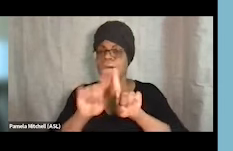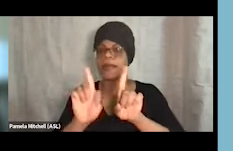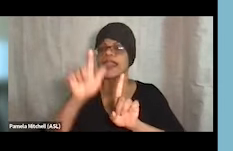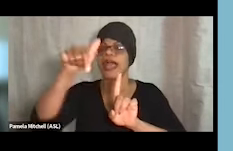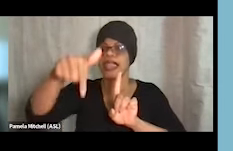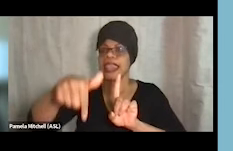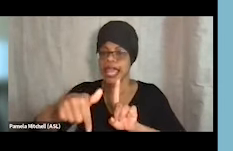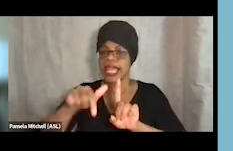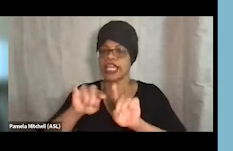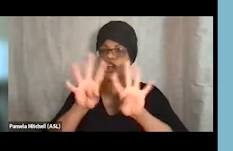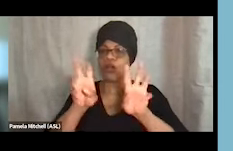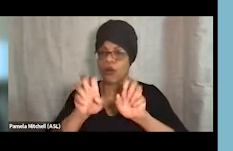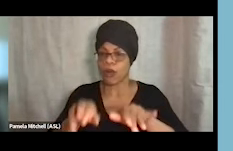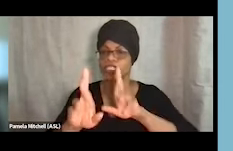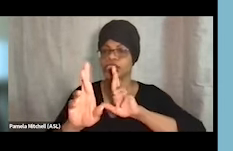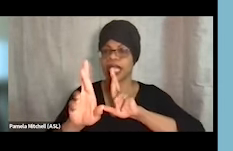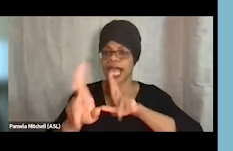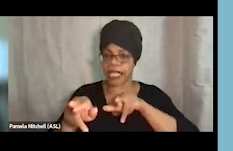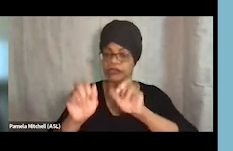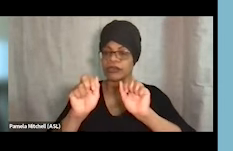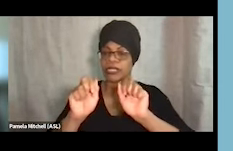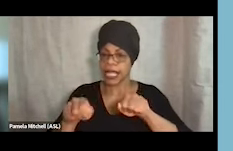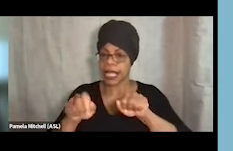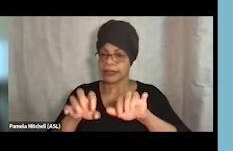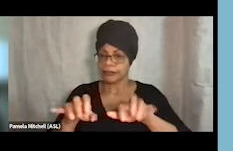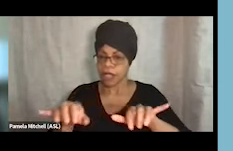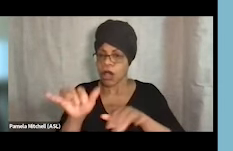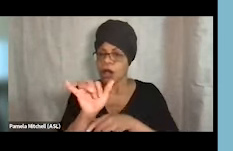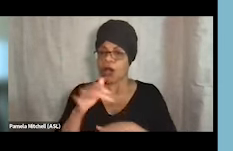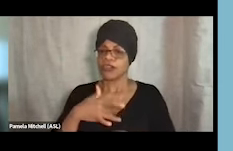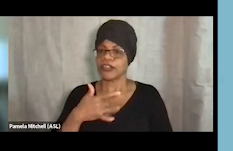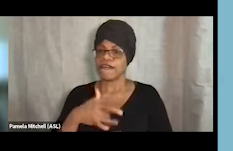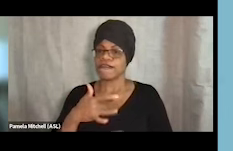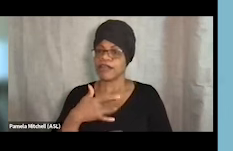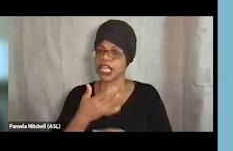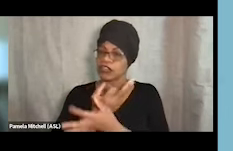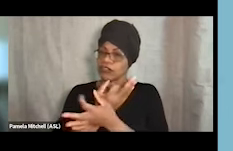so you can submit those using the Q and A feature. You can also feel free to submit feedback on what you're hearing,